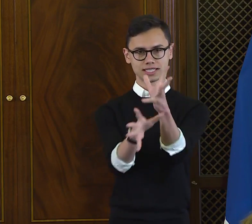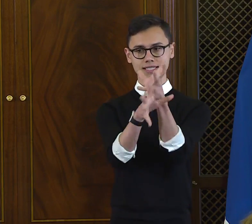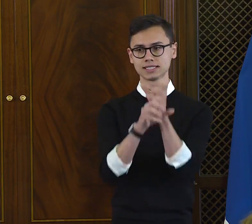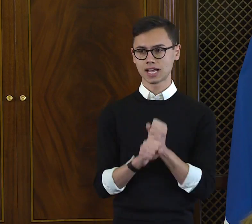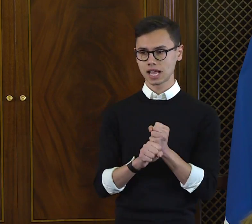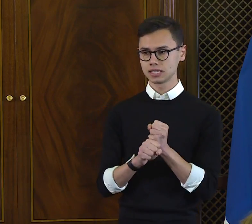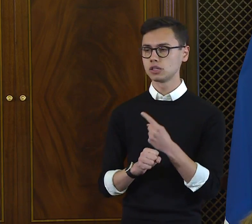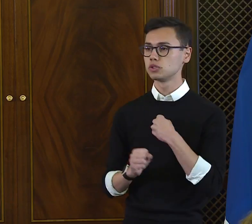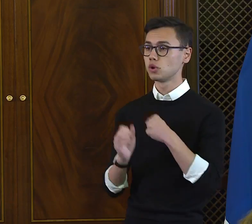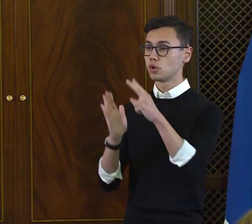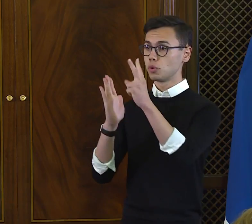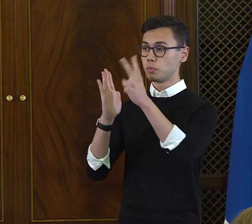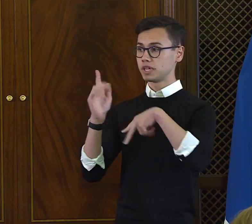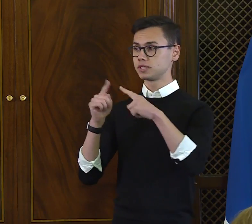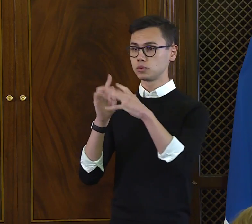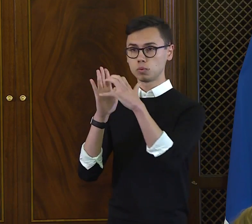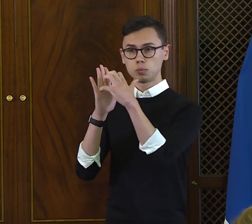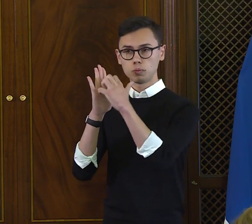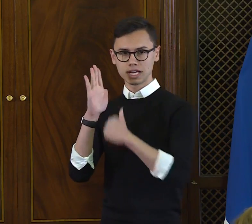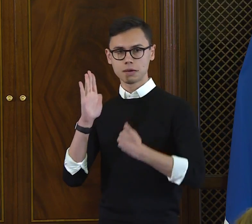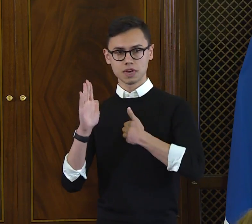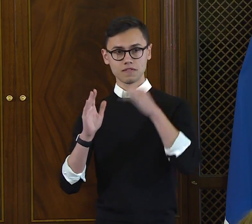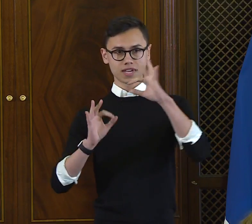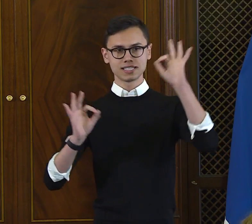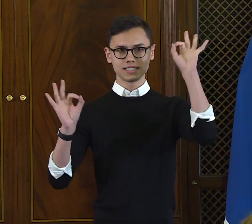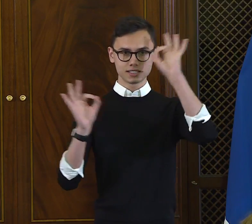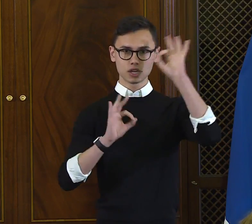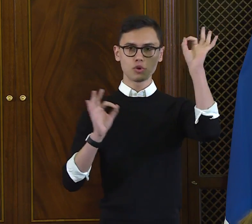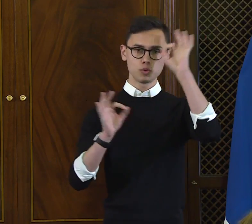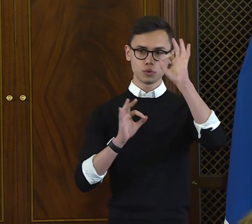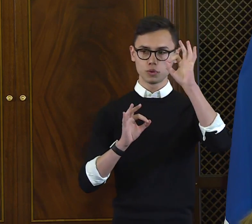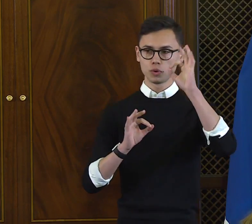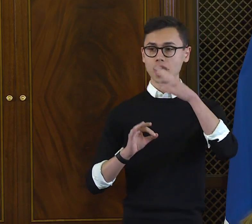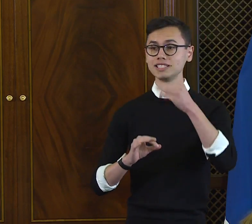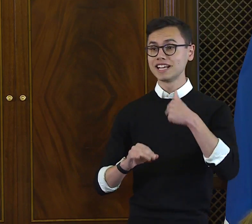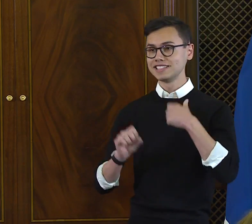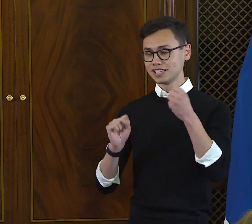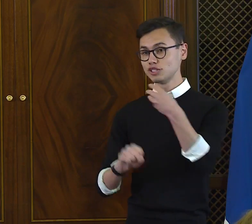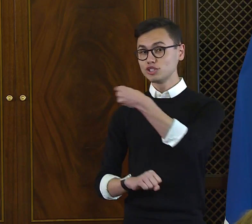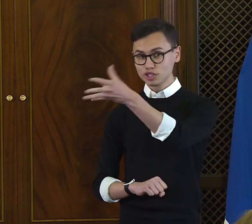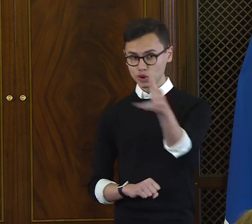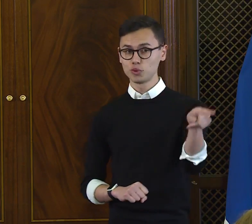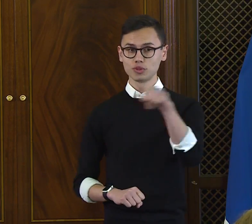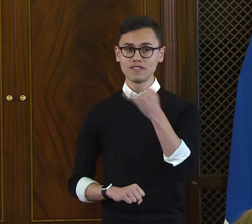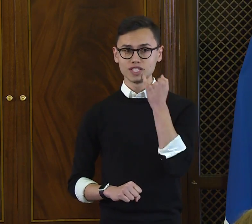I read to rid myself of ignorance, and I can tell you